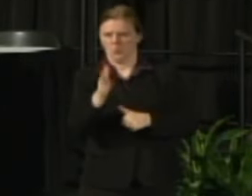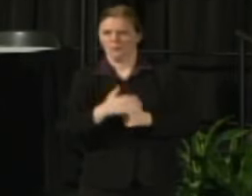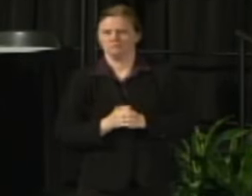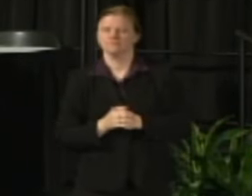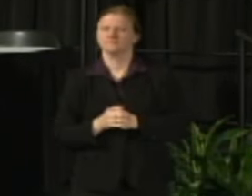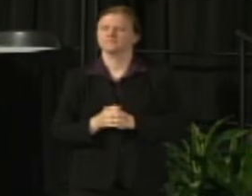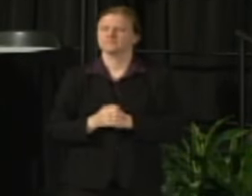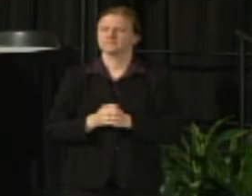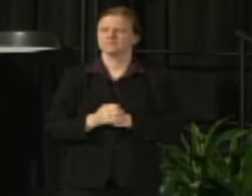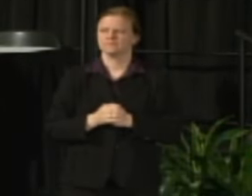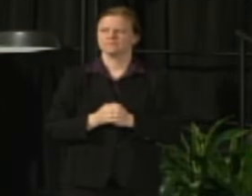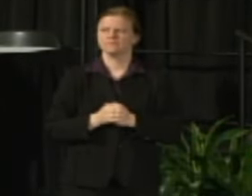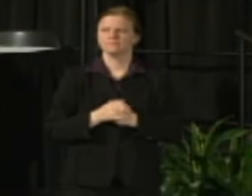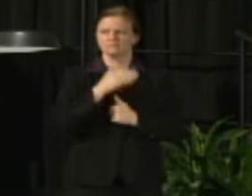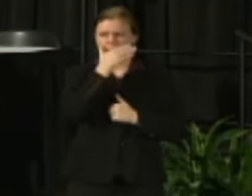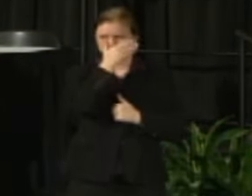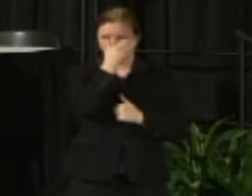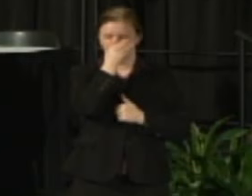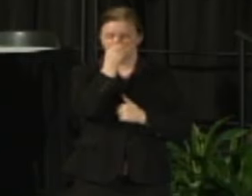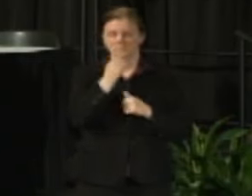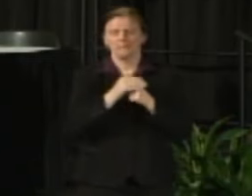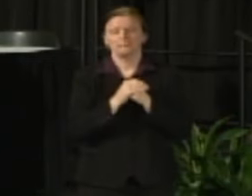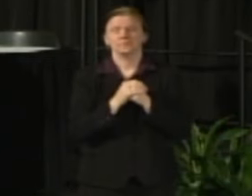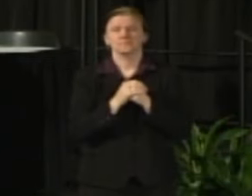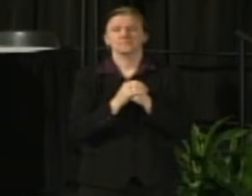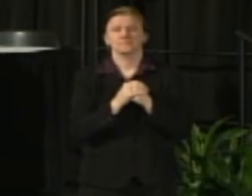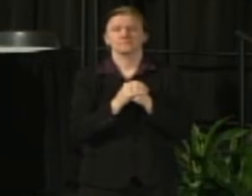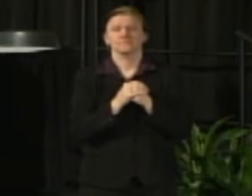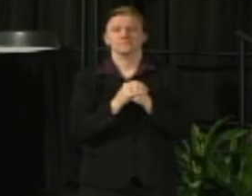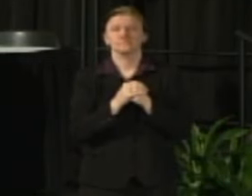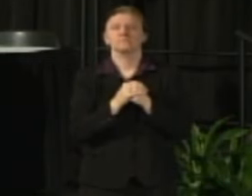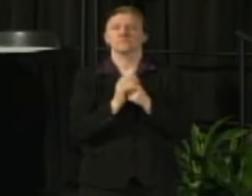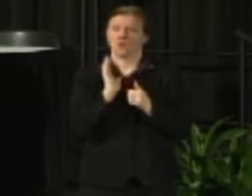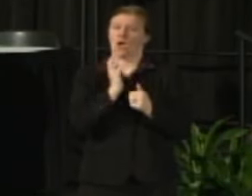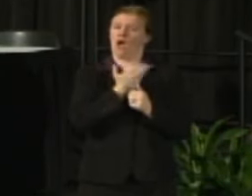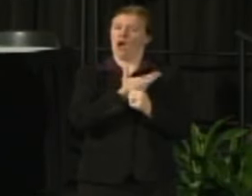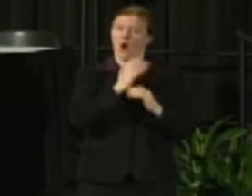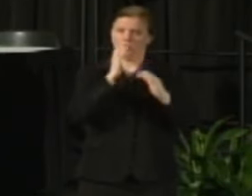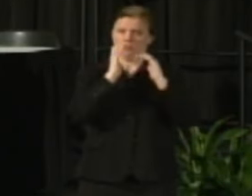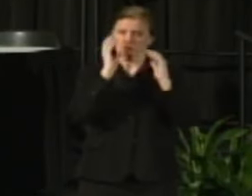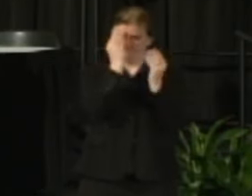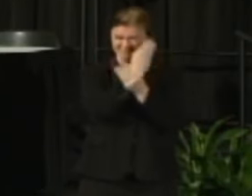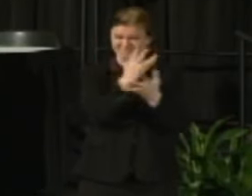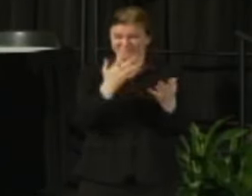The channels as we mentioned before are going to be wide-reaching including those media visits,